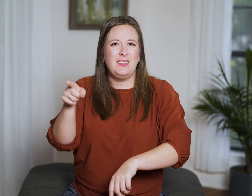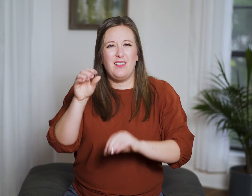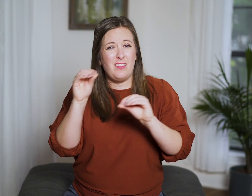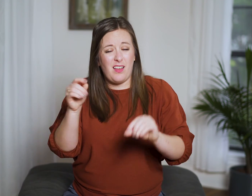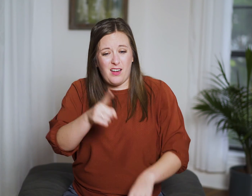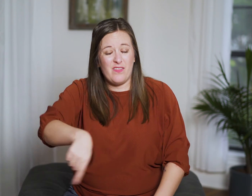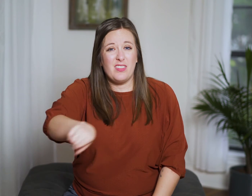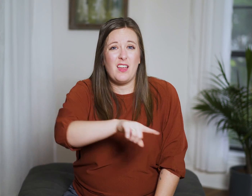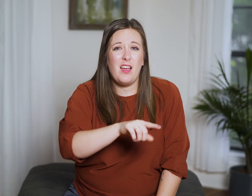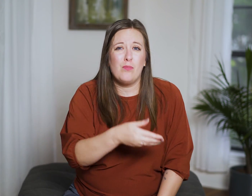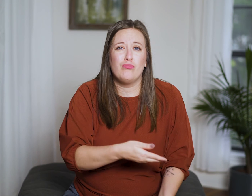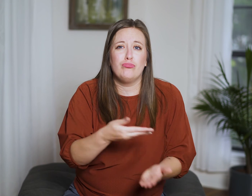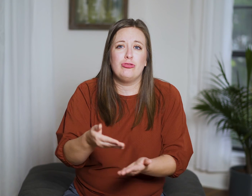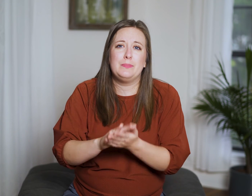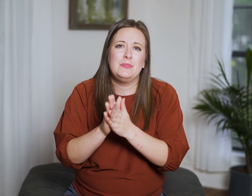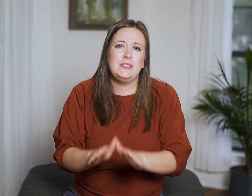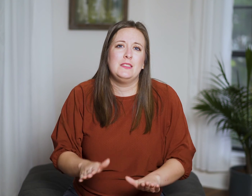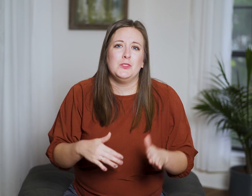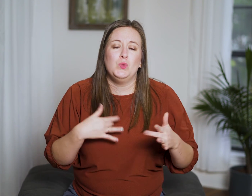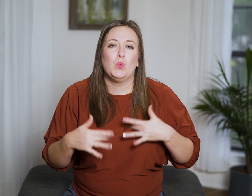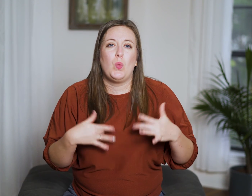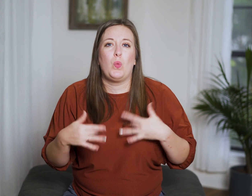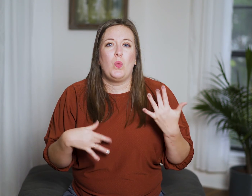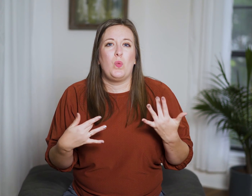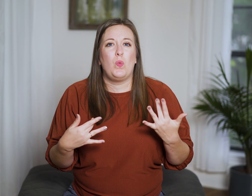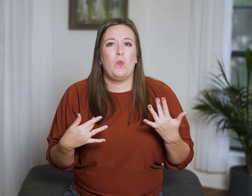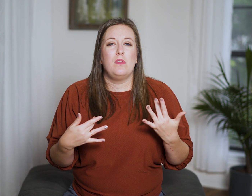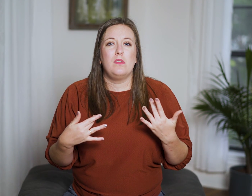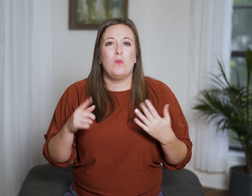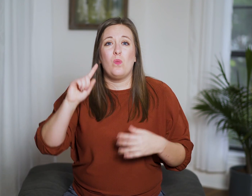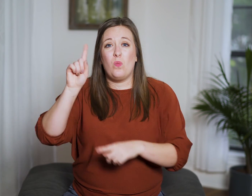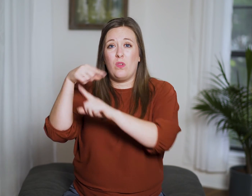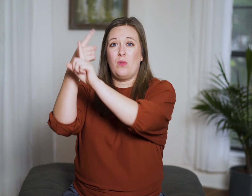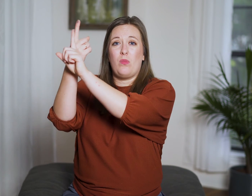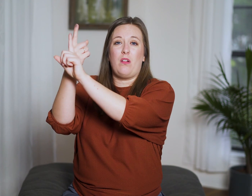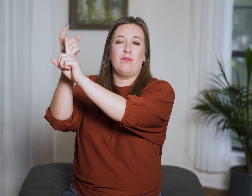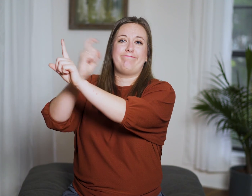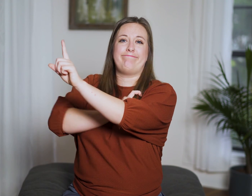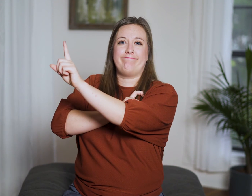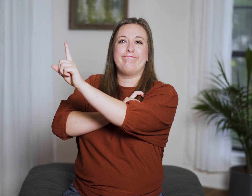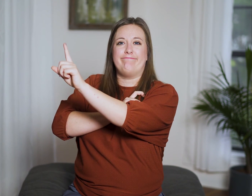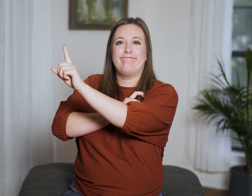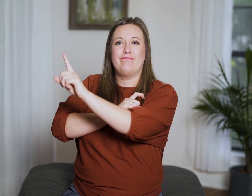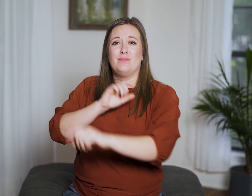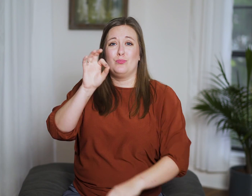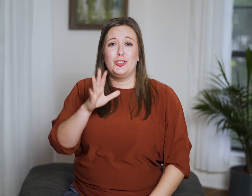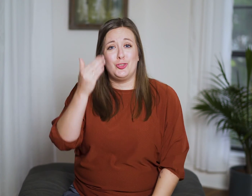and he says none of it brings the kind of peace and joy that comes from humbly walking with God.